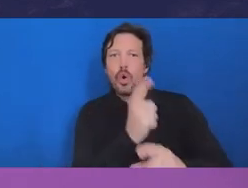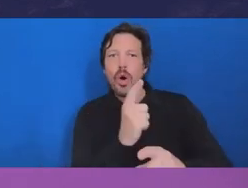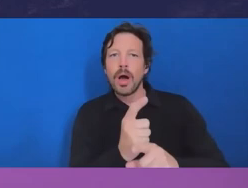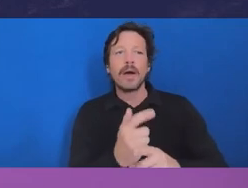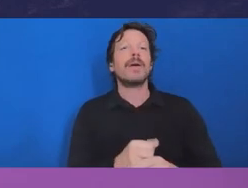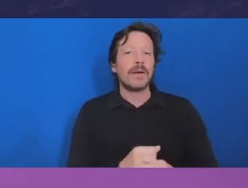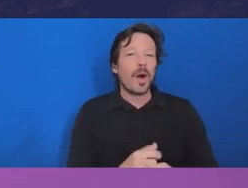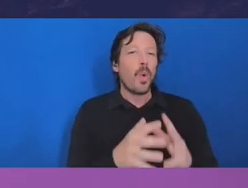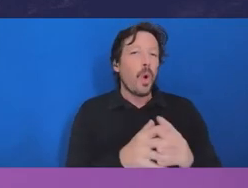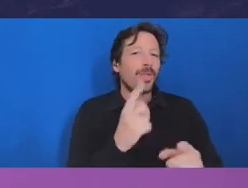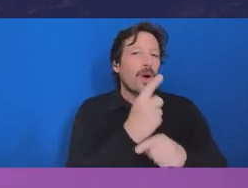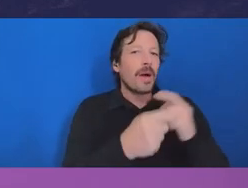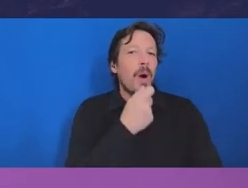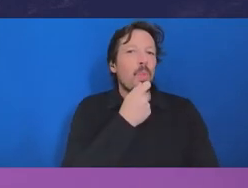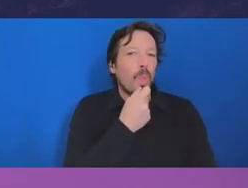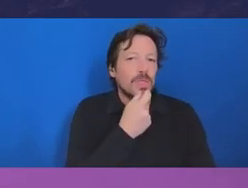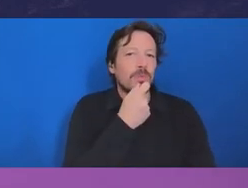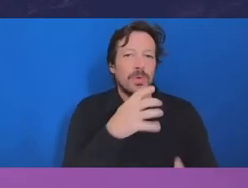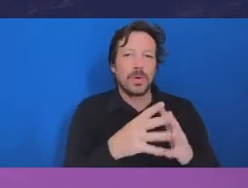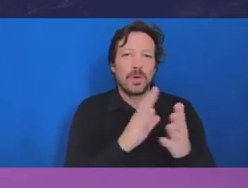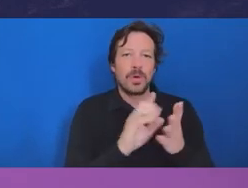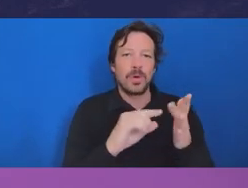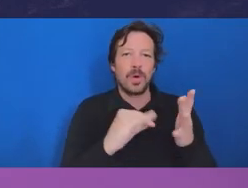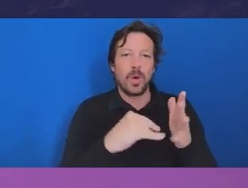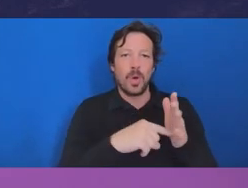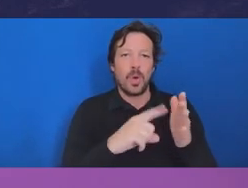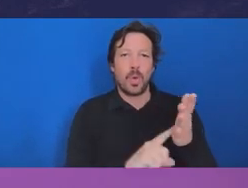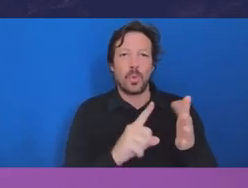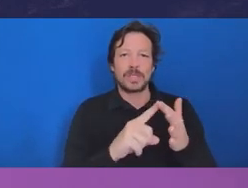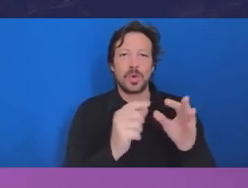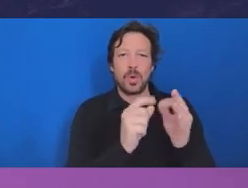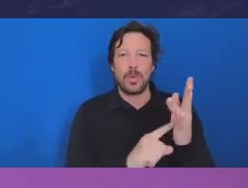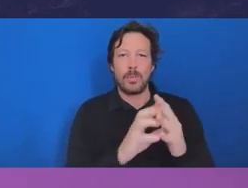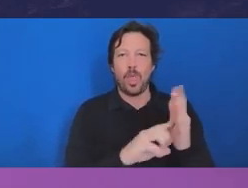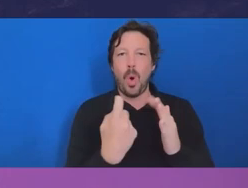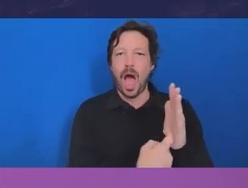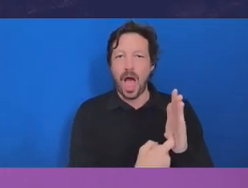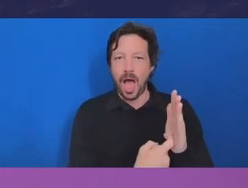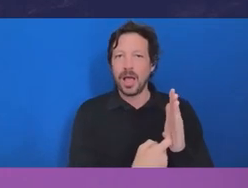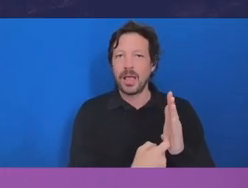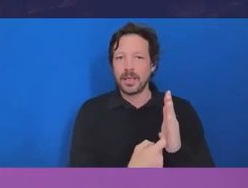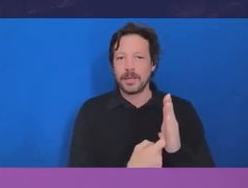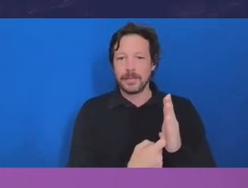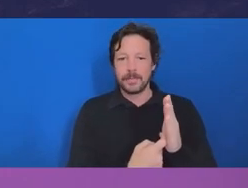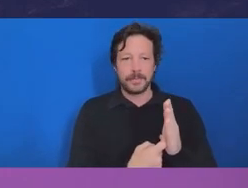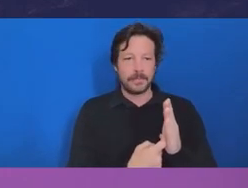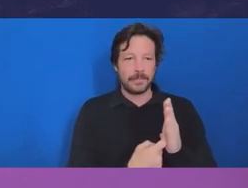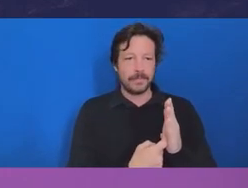and the importance of that in speaking truth to power. Because even if you're not confident about your organization,